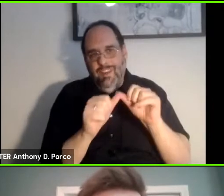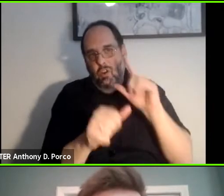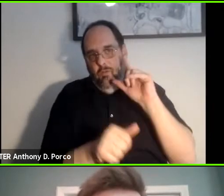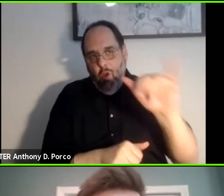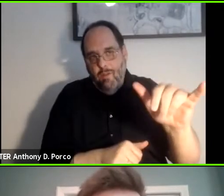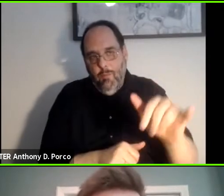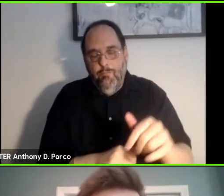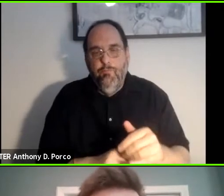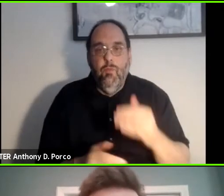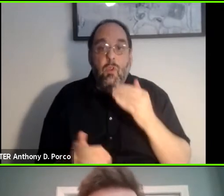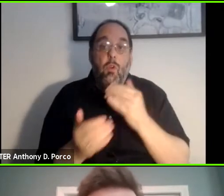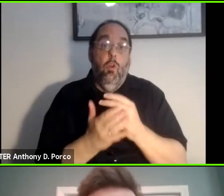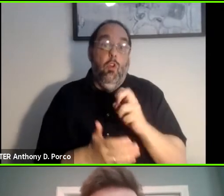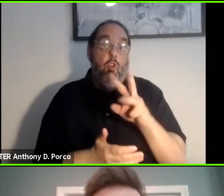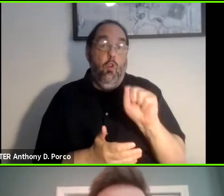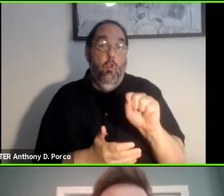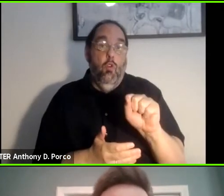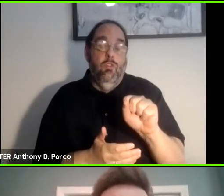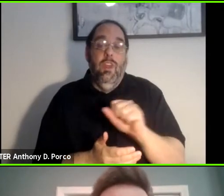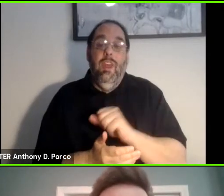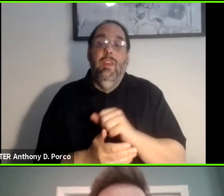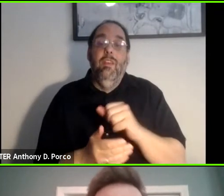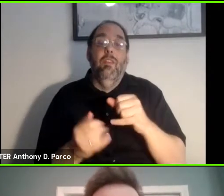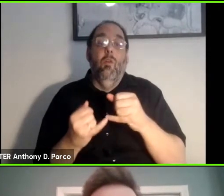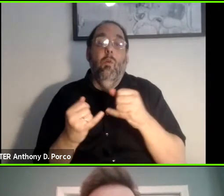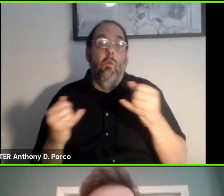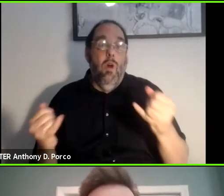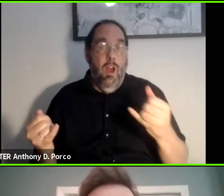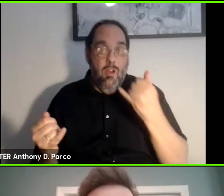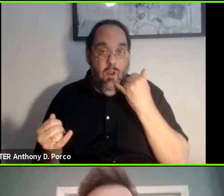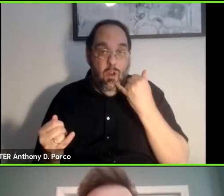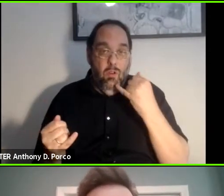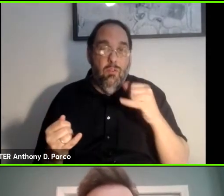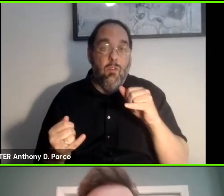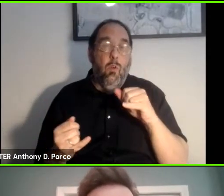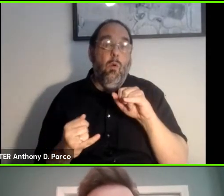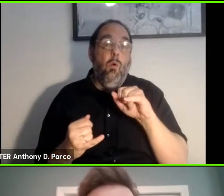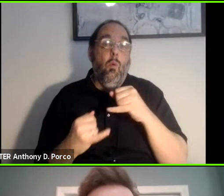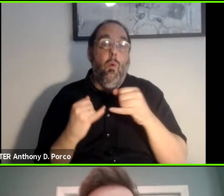line phones and all wireless phones, every single one of those phones is required to be accessible.